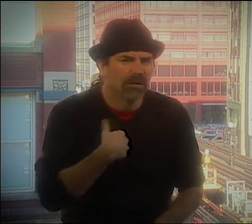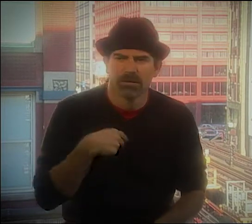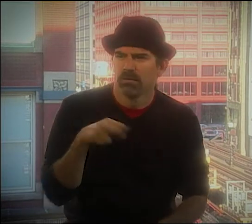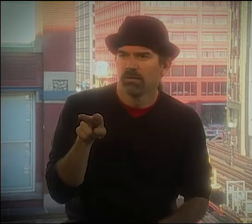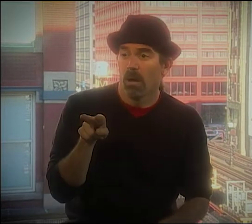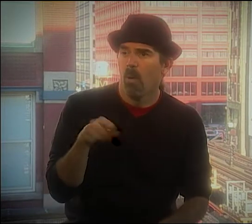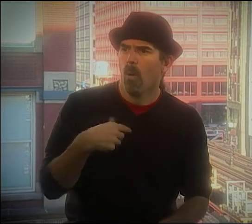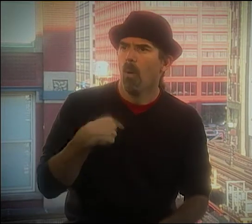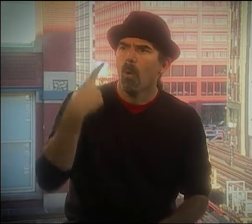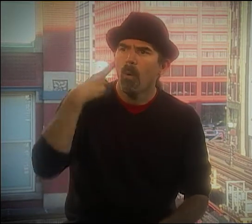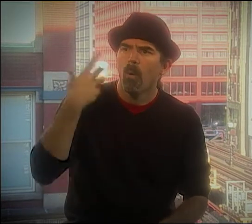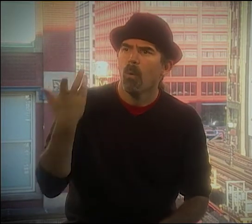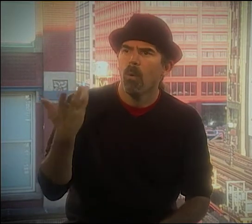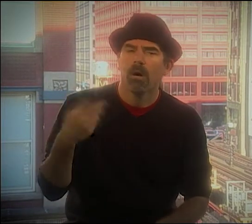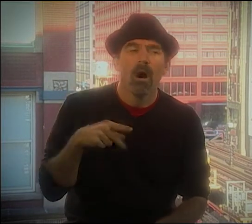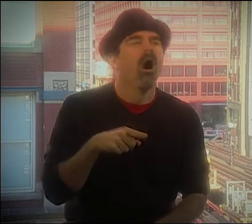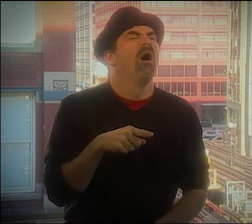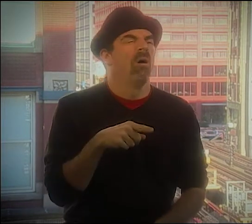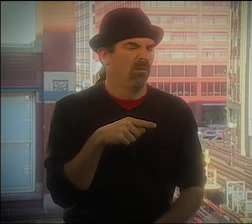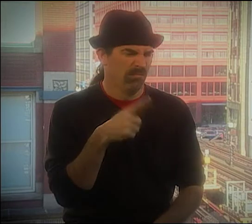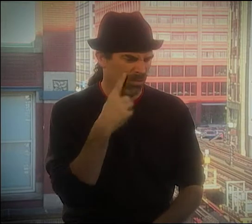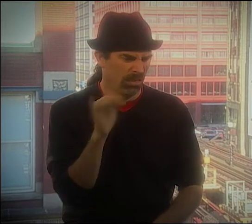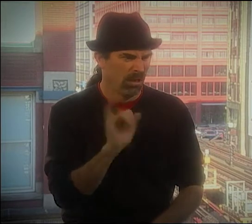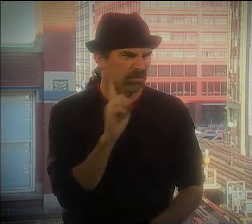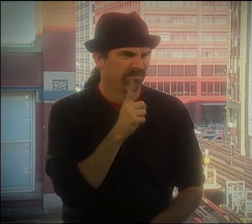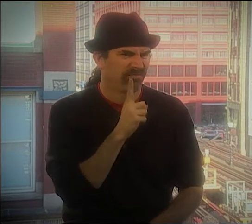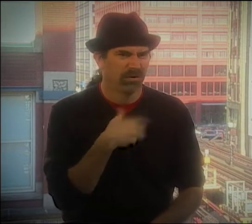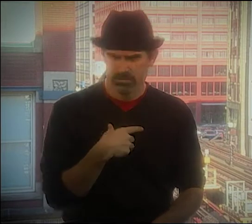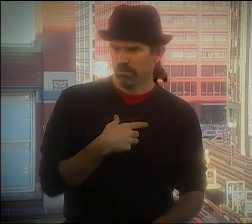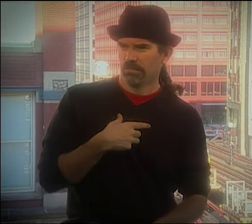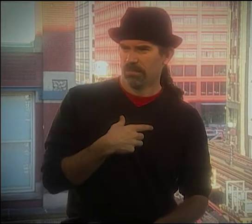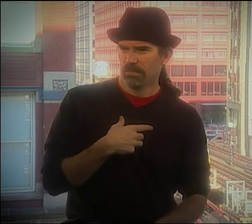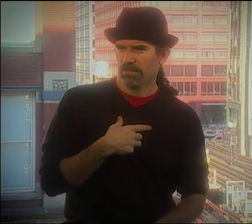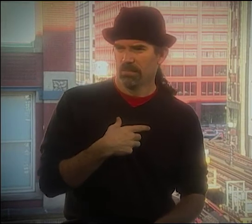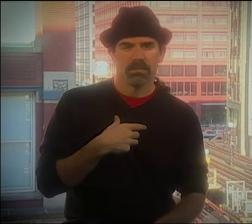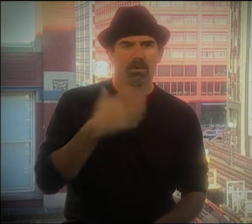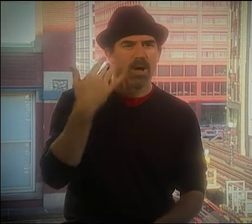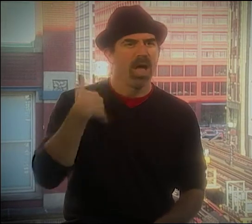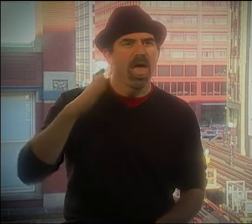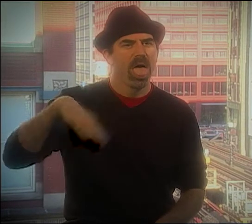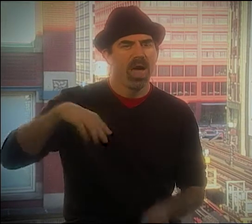"ARE YOU DEAF OR HEARING?" AND I SAID, "WELL, I'M DEAF." AND THEY WENT, "OH, YOU DON'T LOOK DEAF."